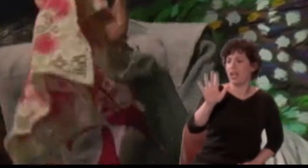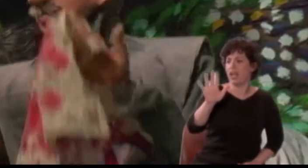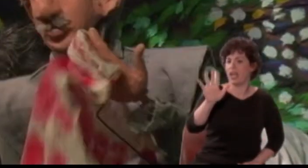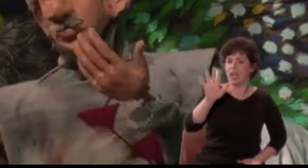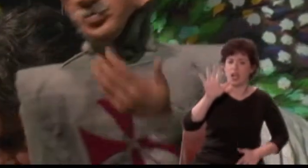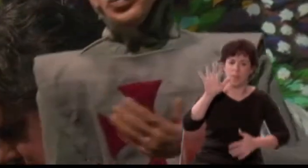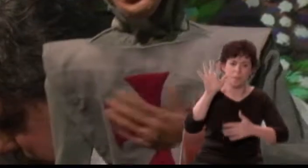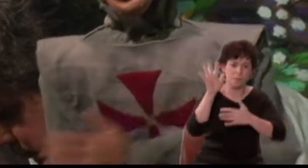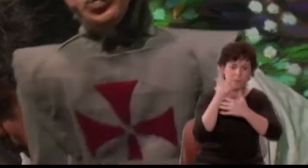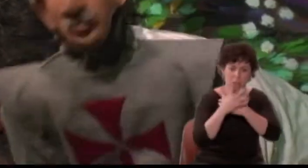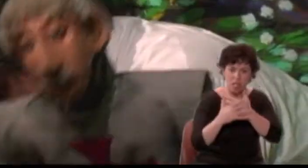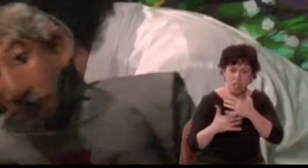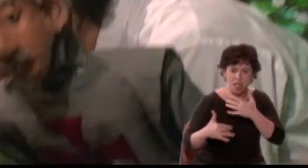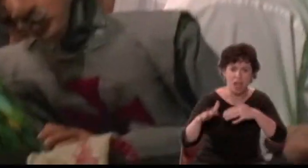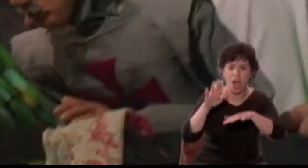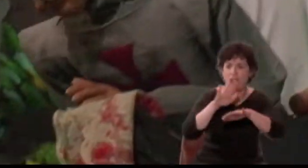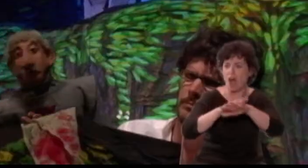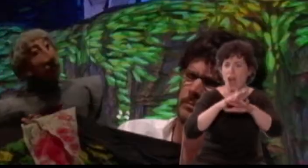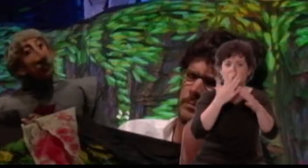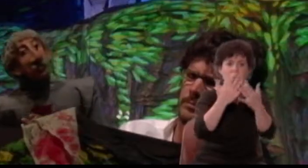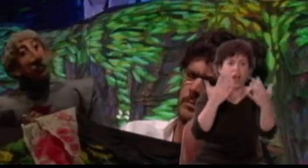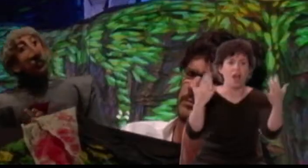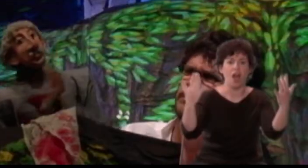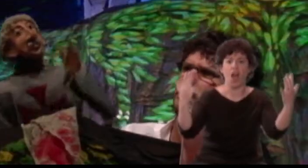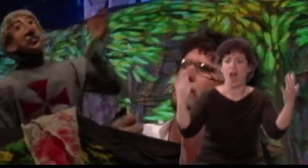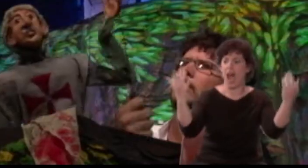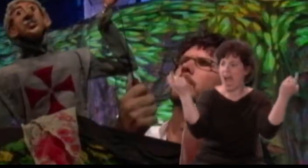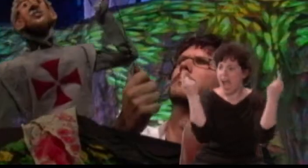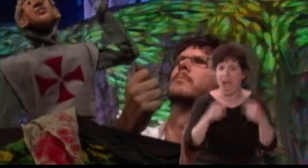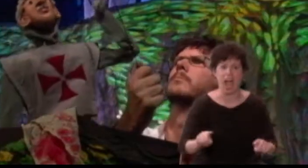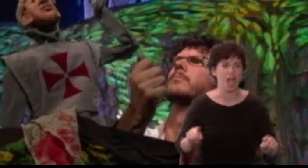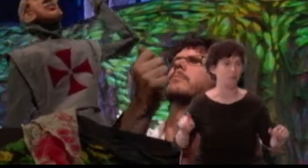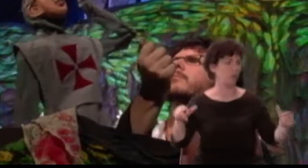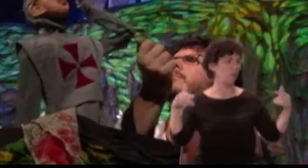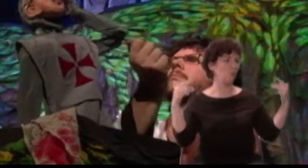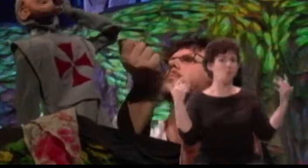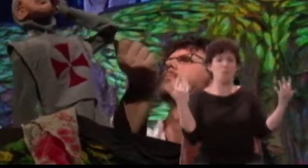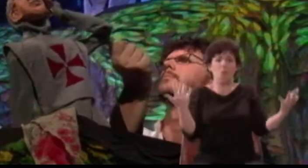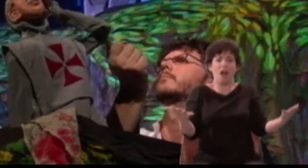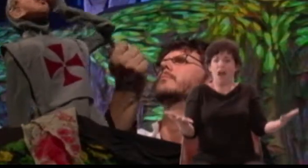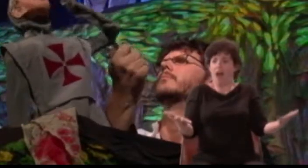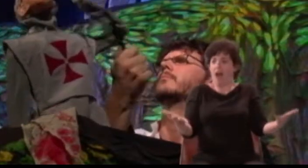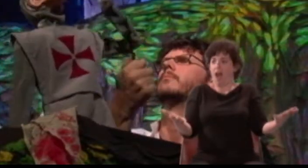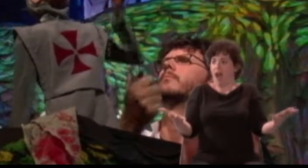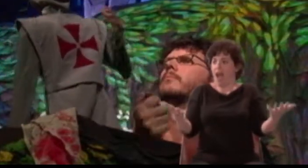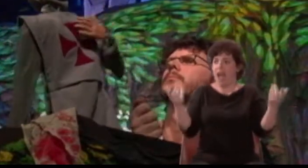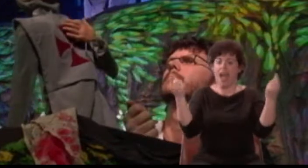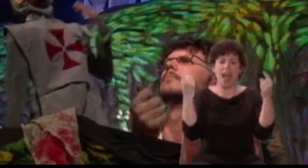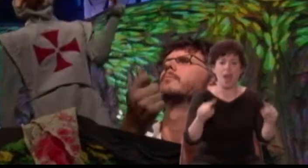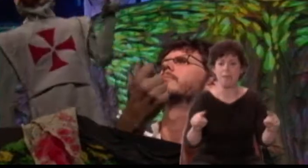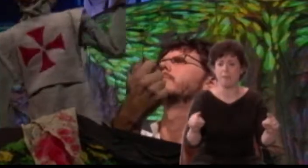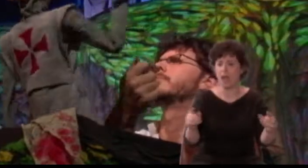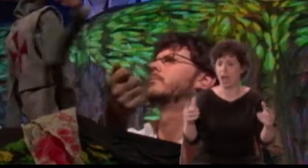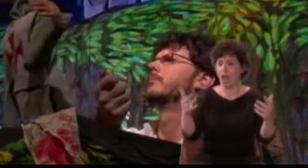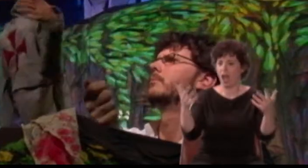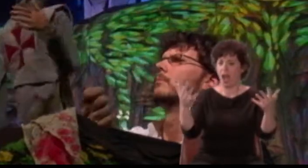O Fates, come, come, cut thread and thrum;